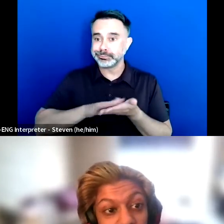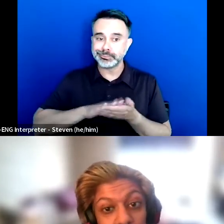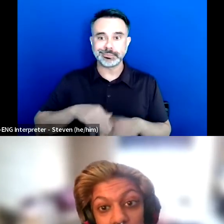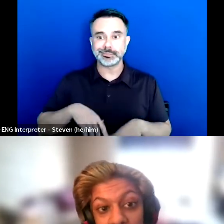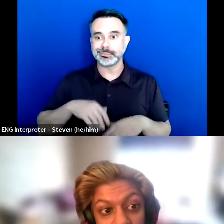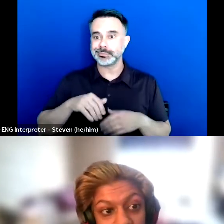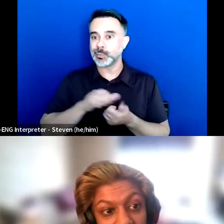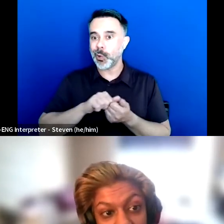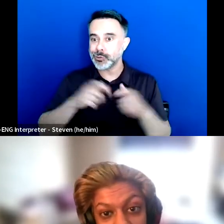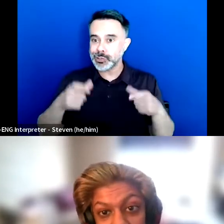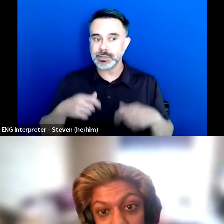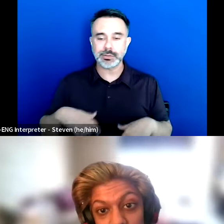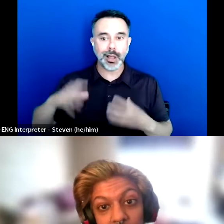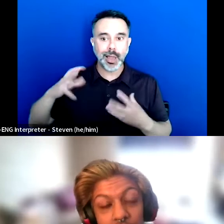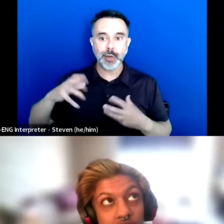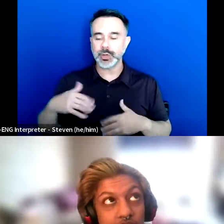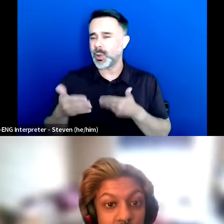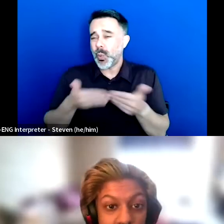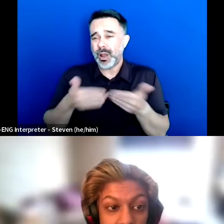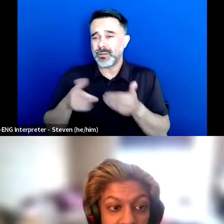or whatever it is that you are struggling with.